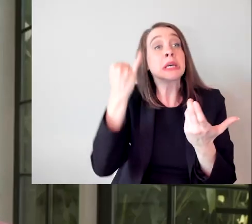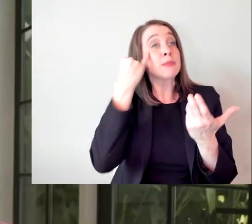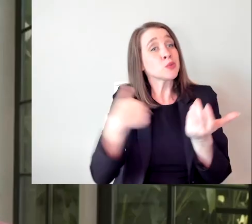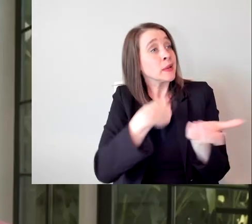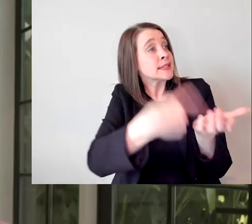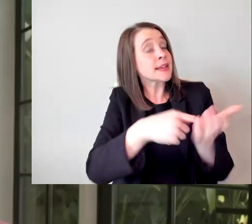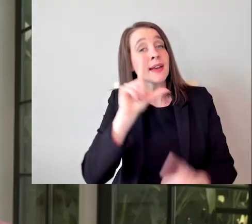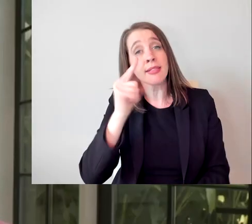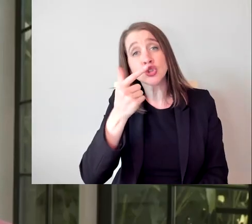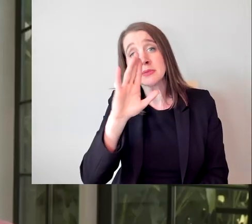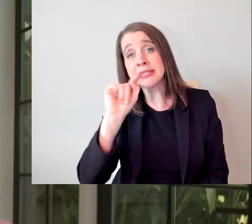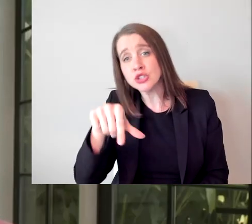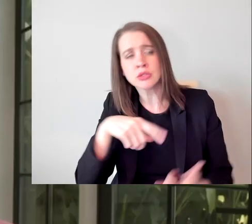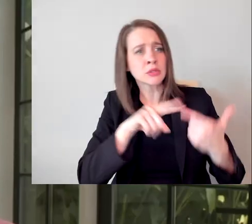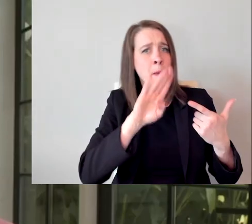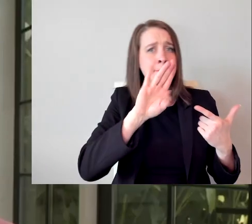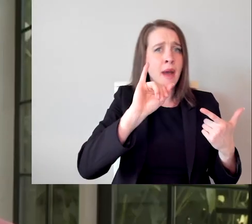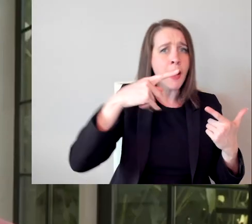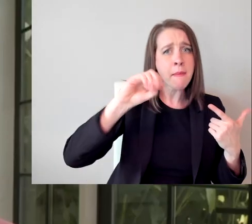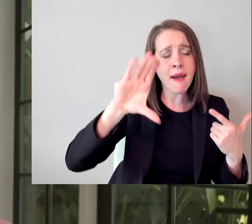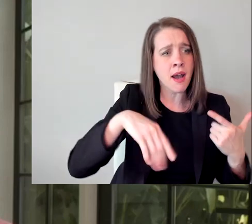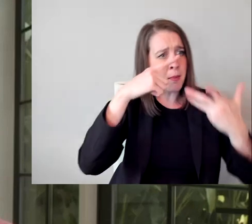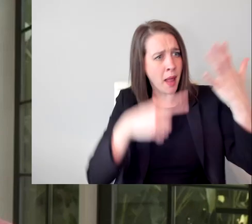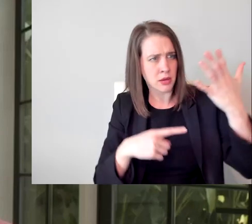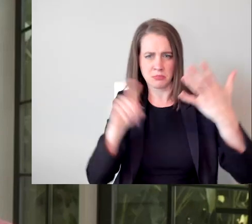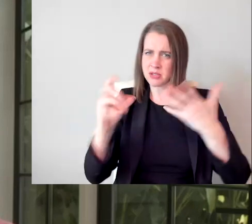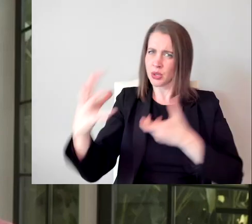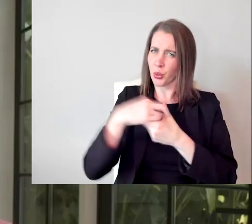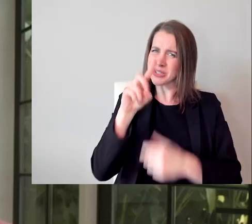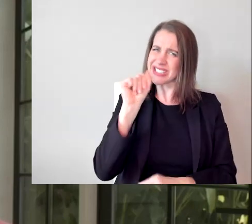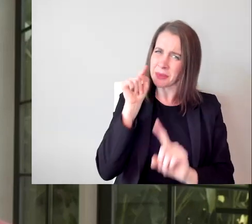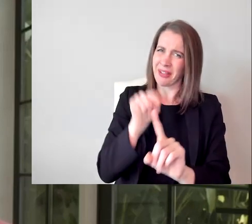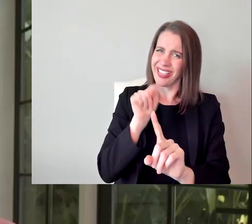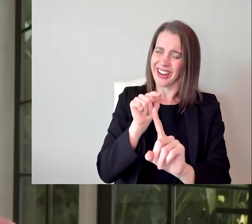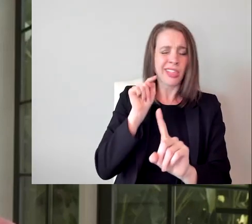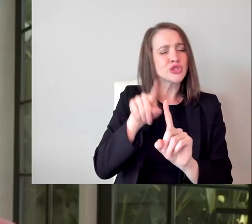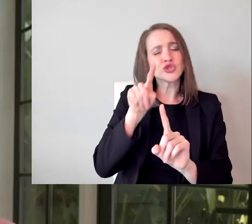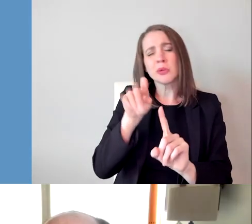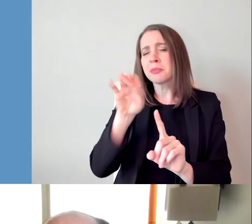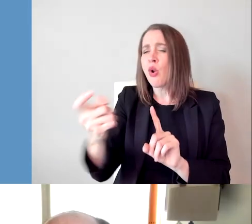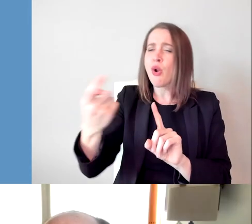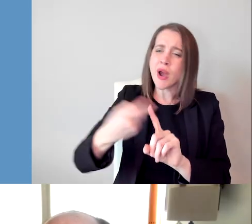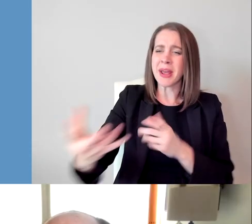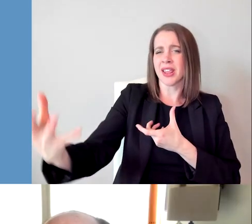and BIPOC that disability is a category, that is automatically discussed. So it becomes normalized.